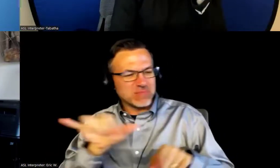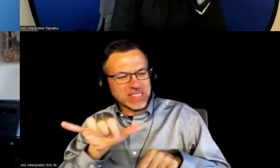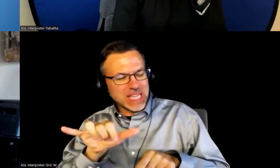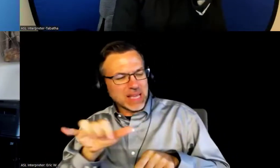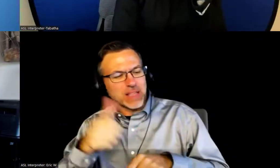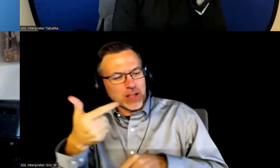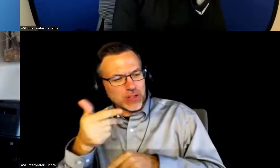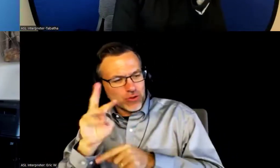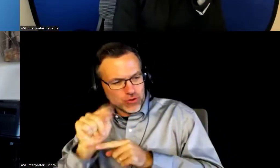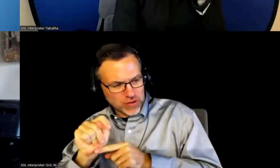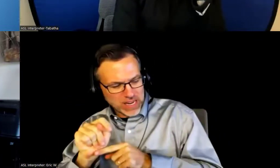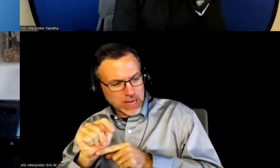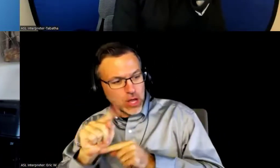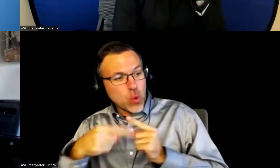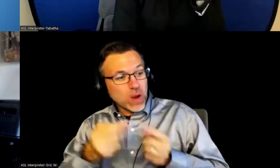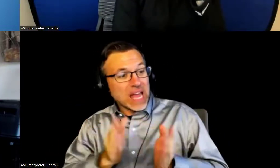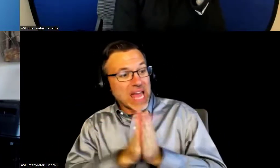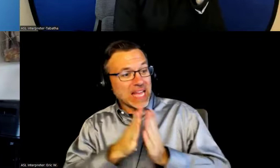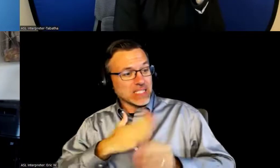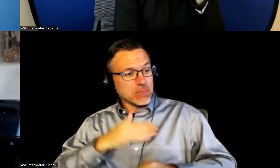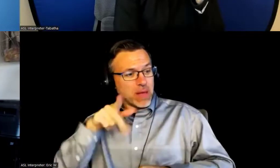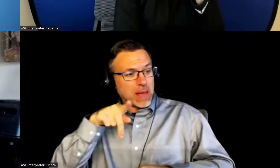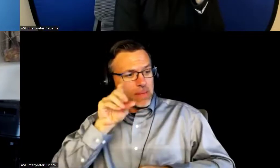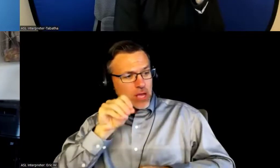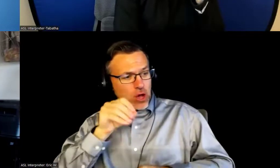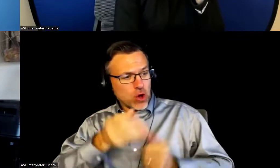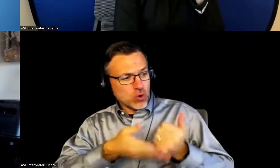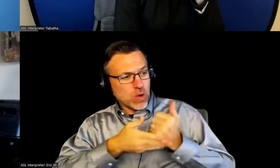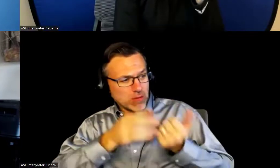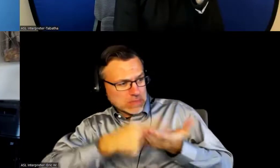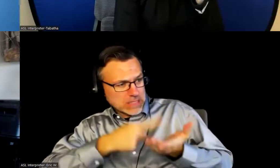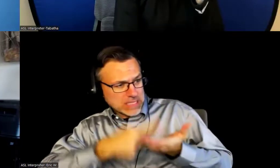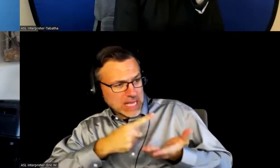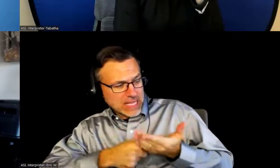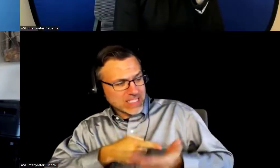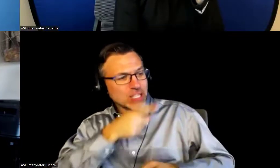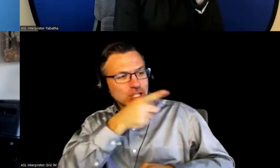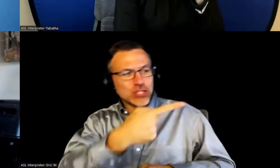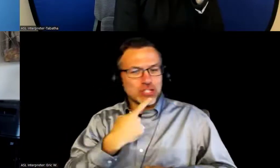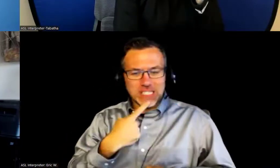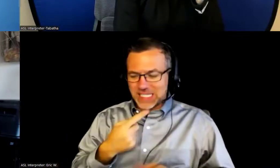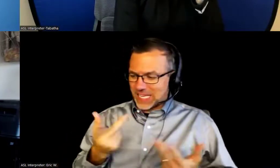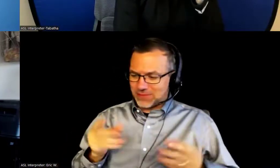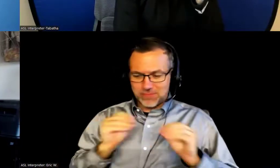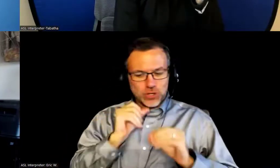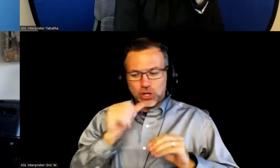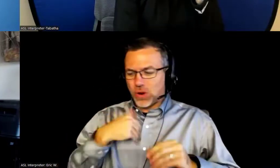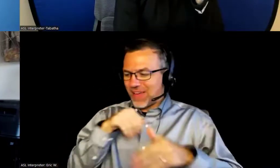When I asked my PO to discuss this, she said that she did not have access to feedback.